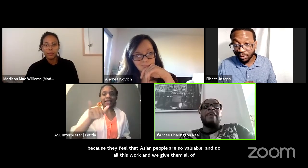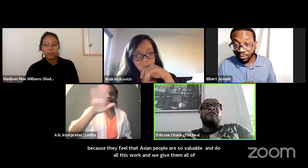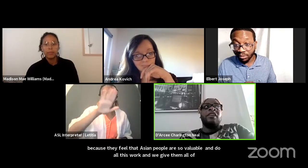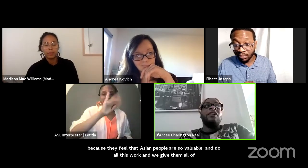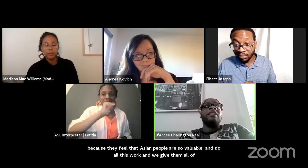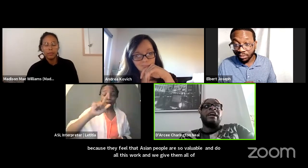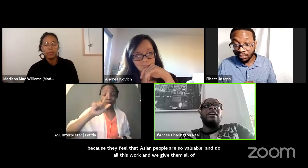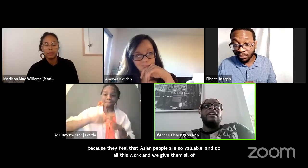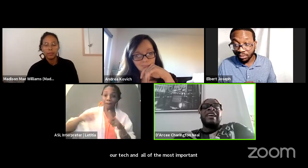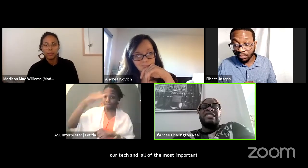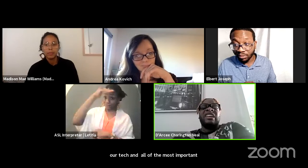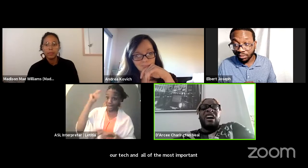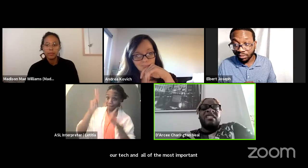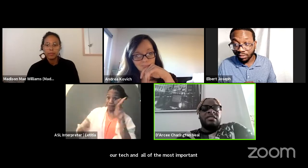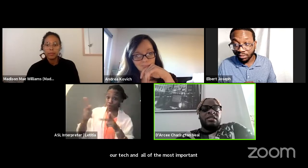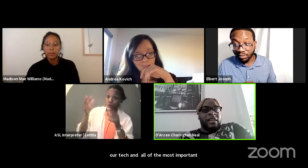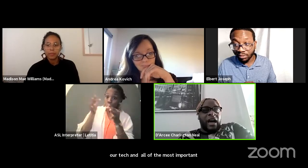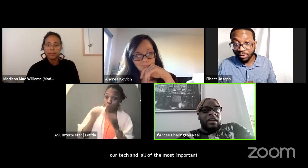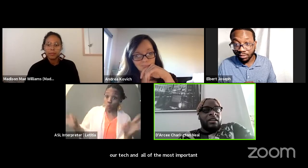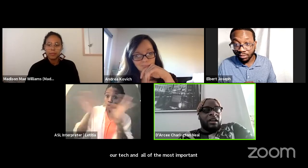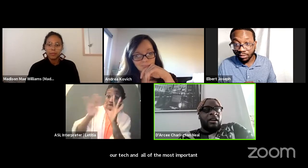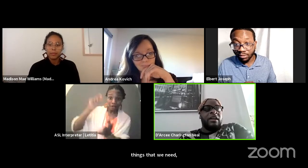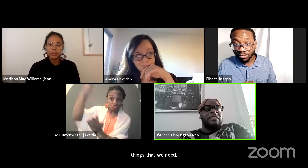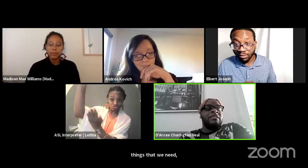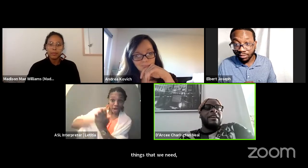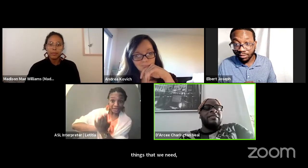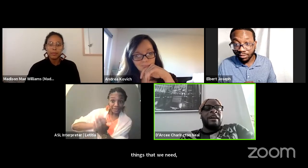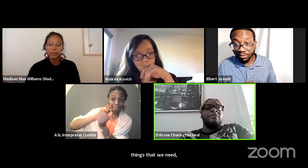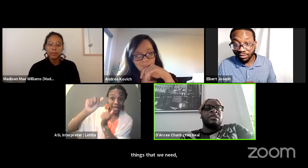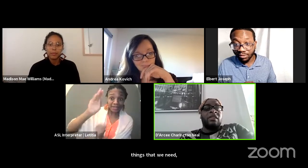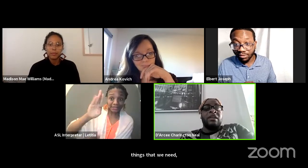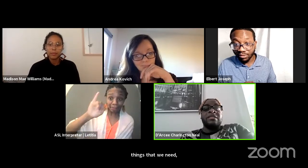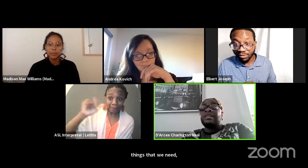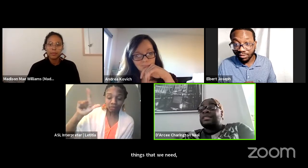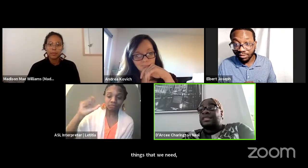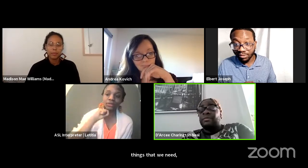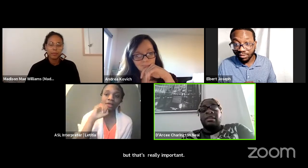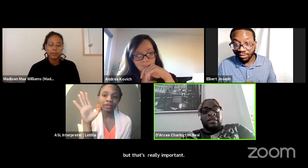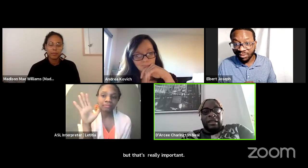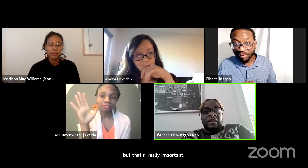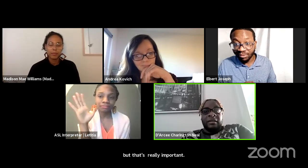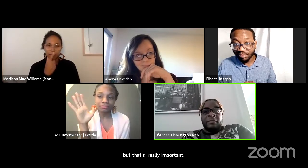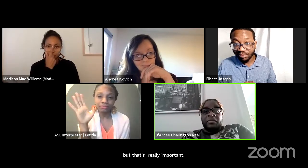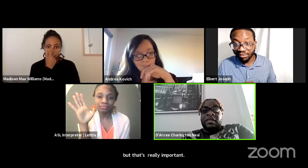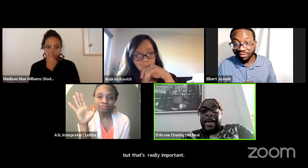I feel like that's the underlying current that comes across similarly